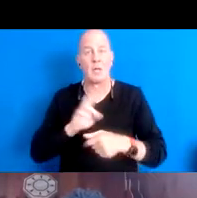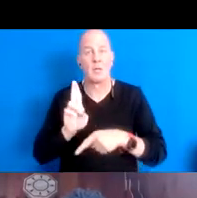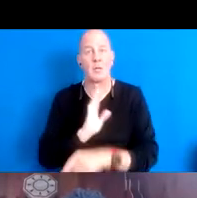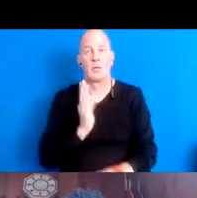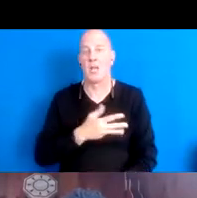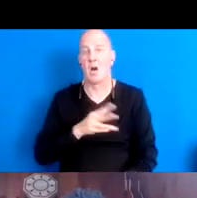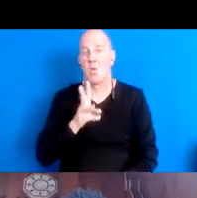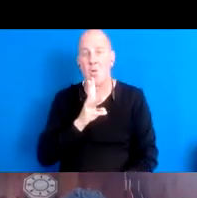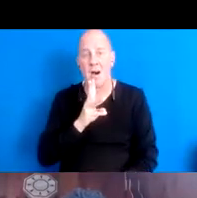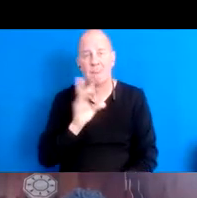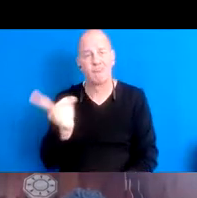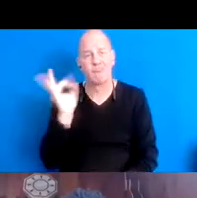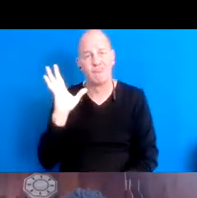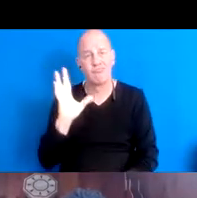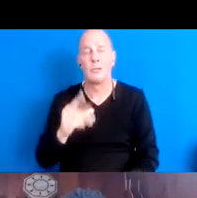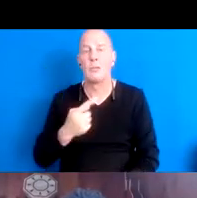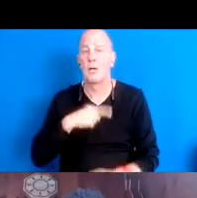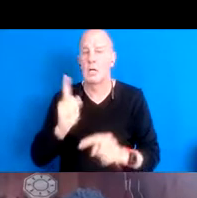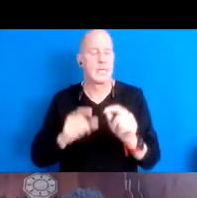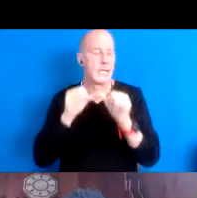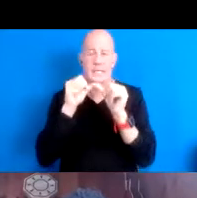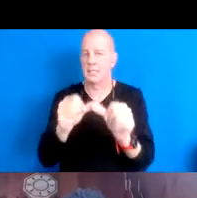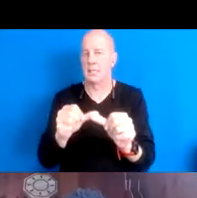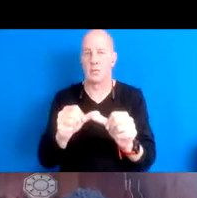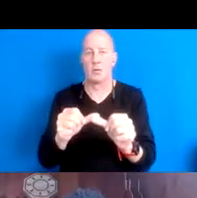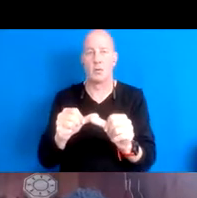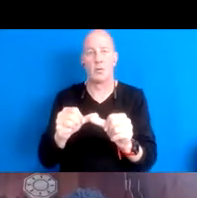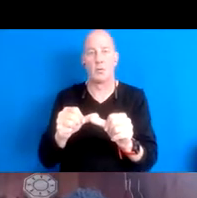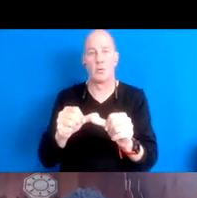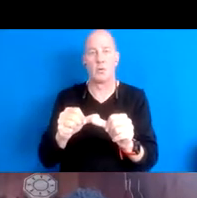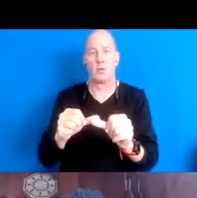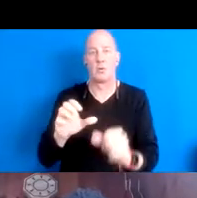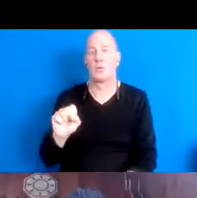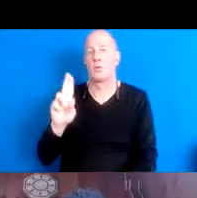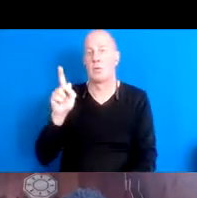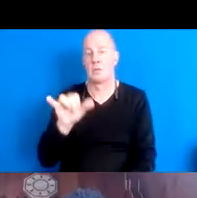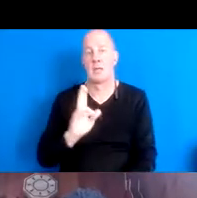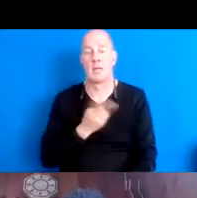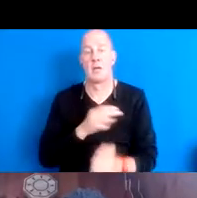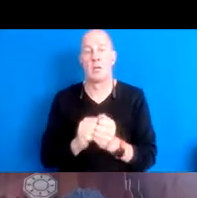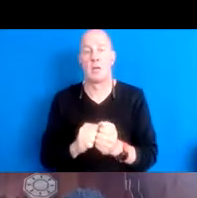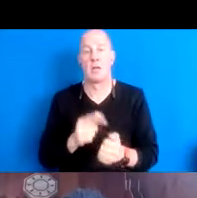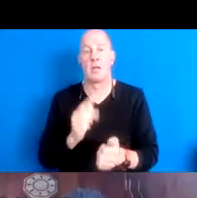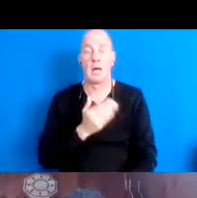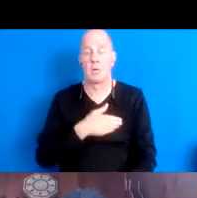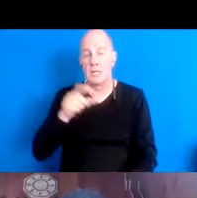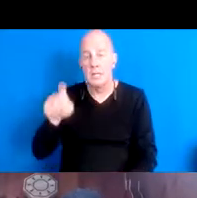and it cannot continue to supply us in the need and the growth that we're going.